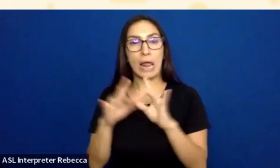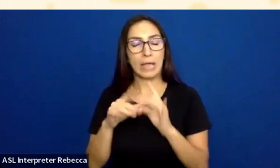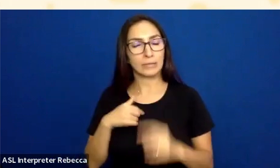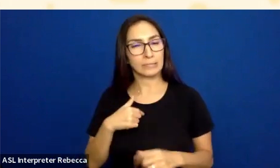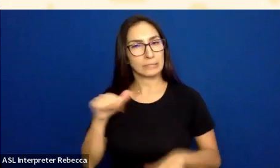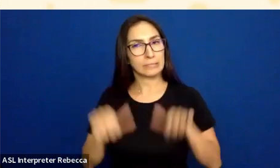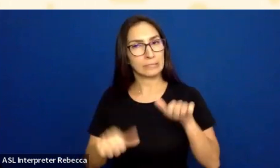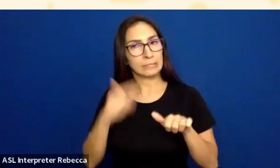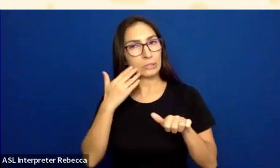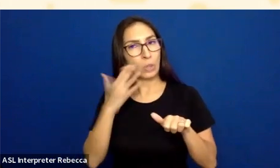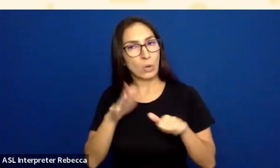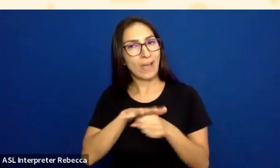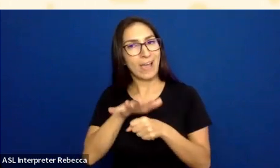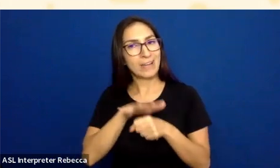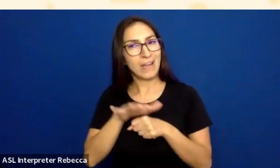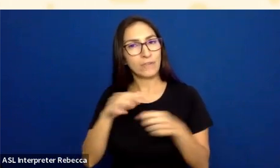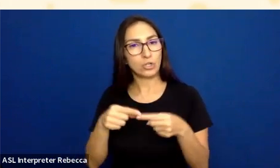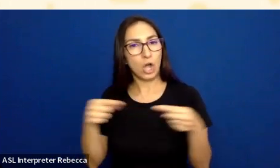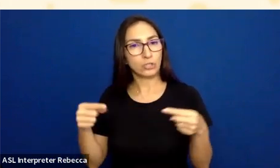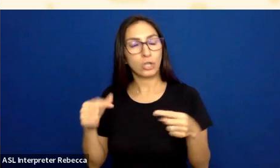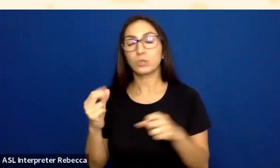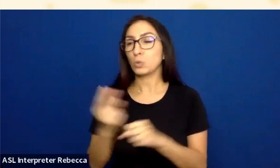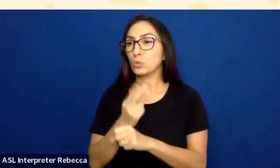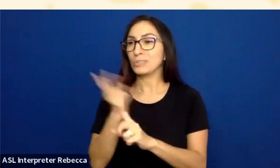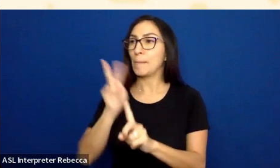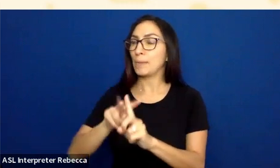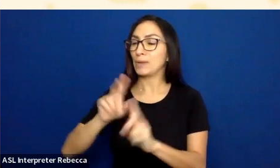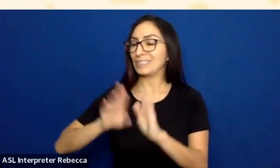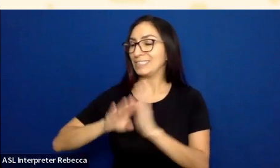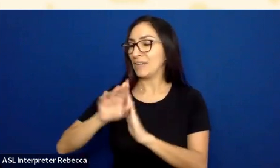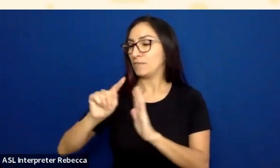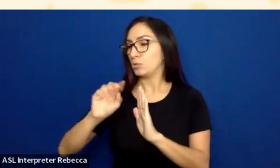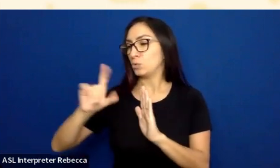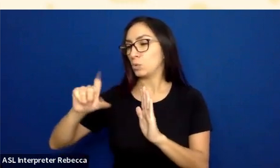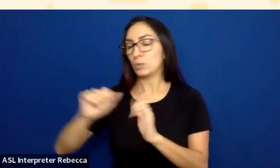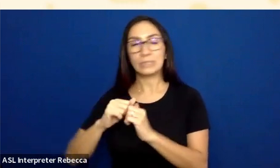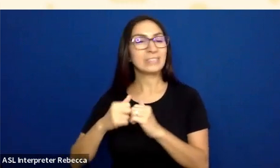So with DevTools, there's some cool stuff that I can do. Just to save time, keyboard shortcut that I use all the time